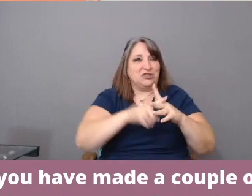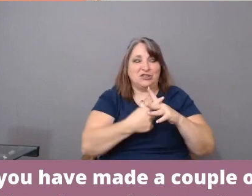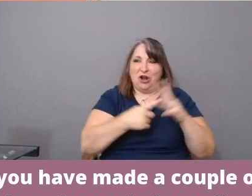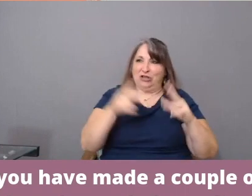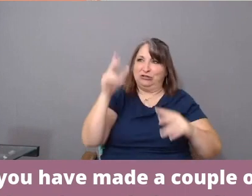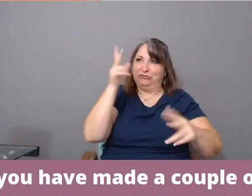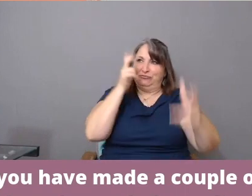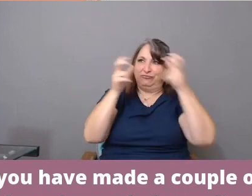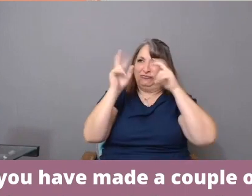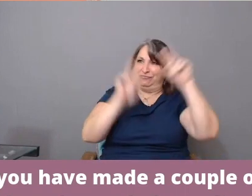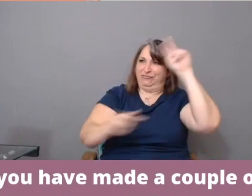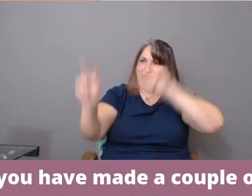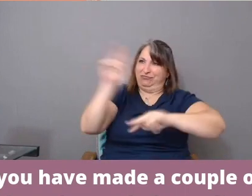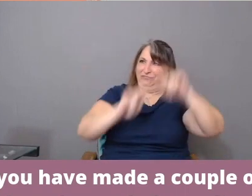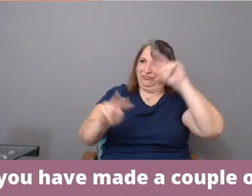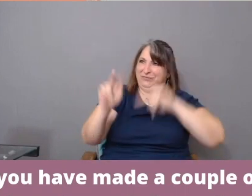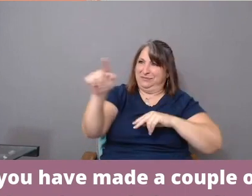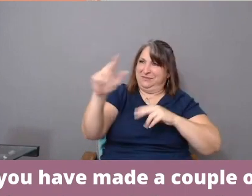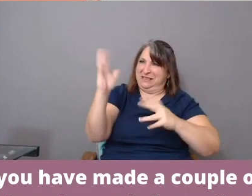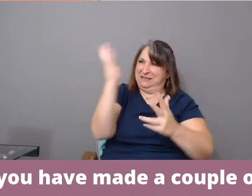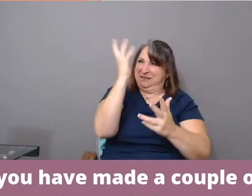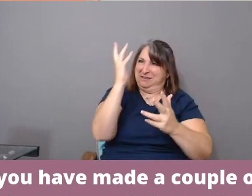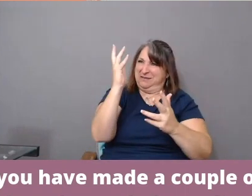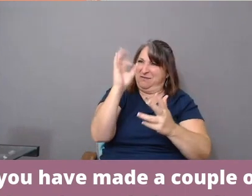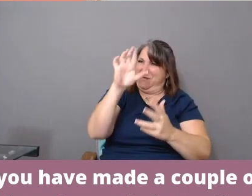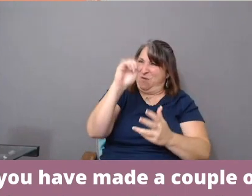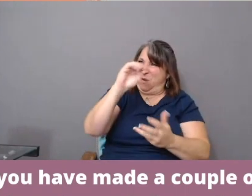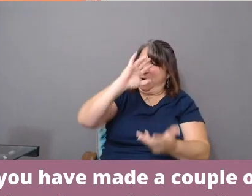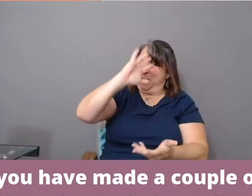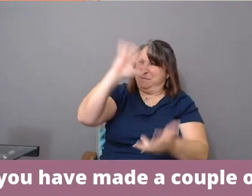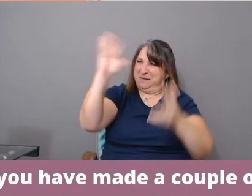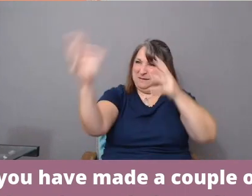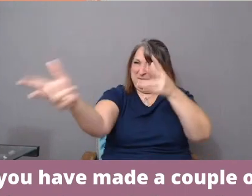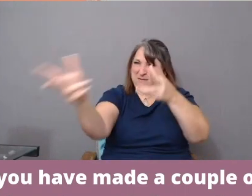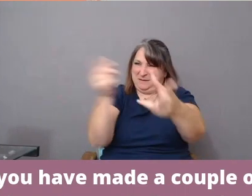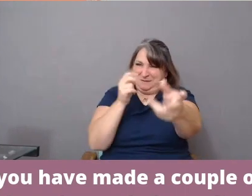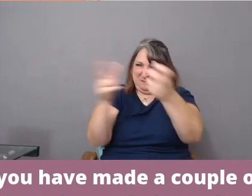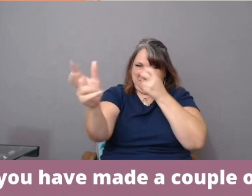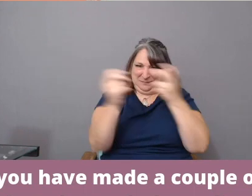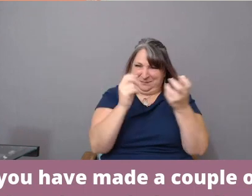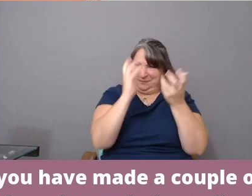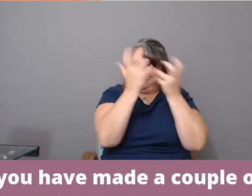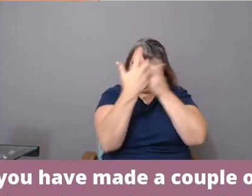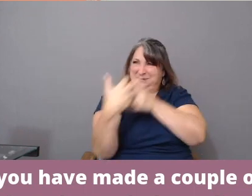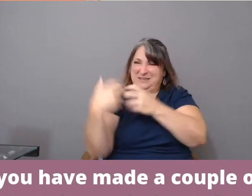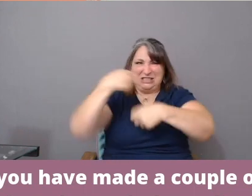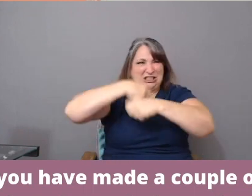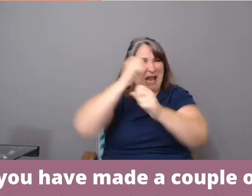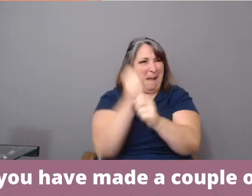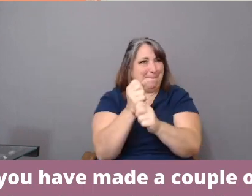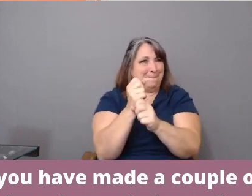And so for me, it's staying agile. It's continuing to educate myself